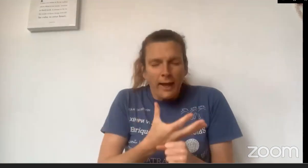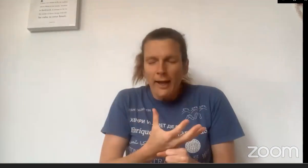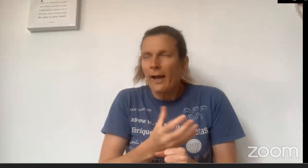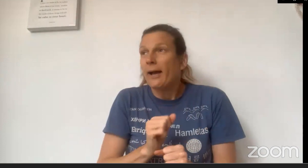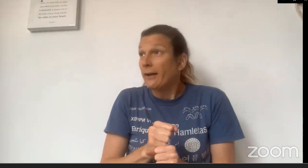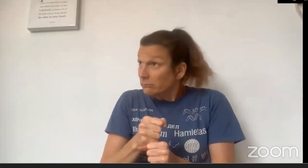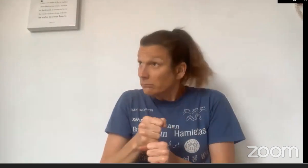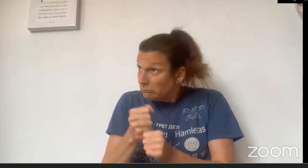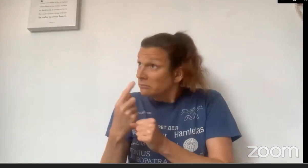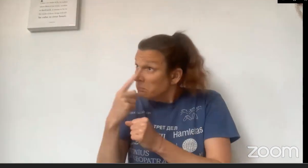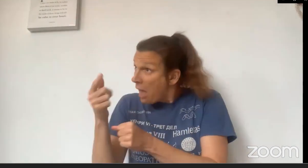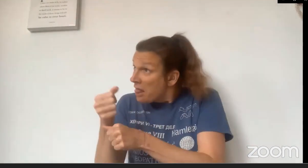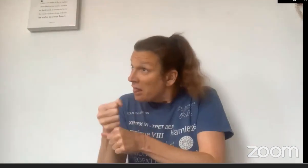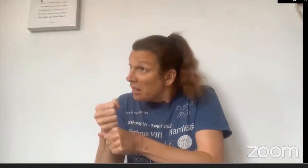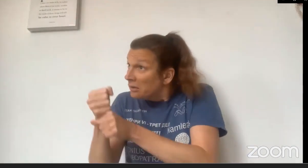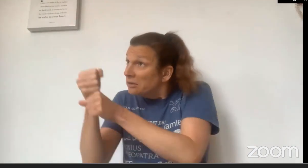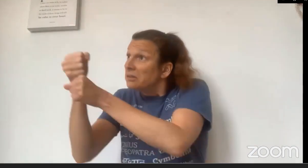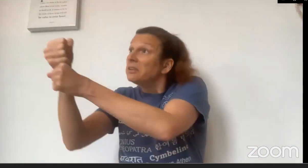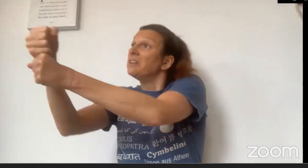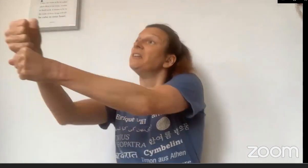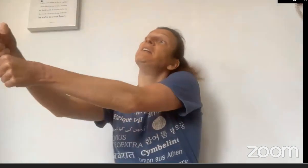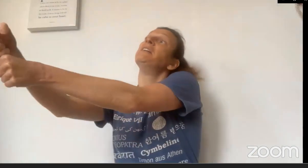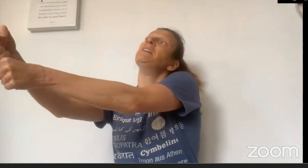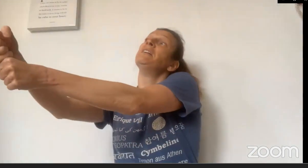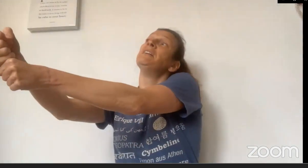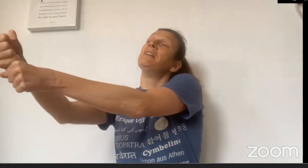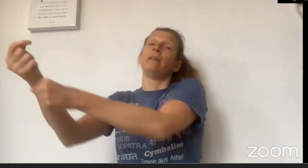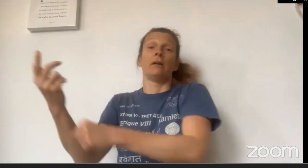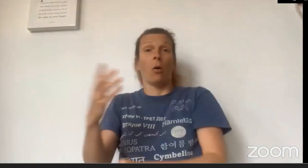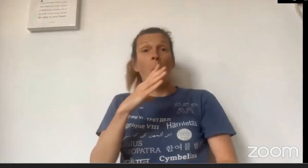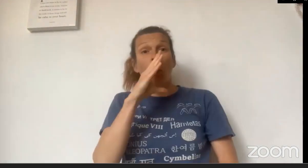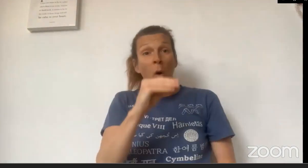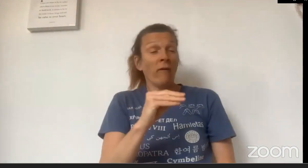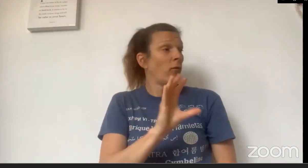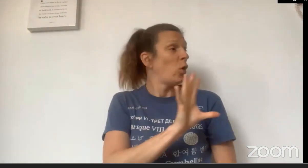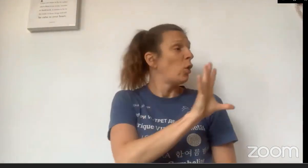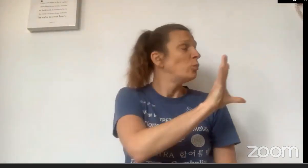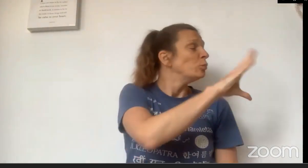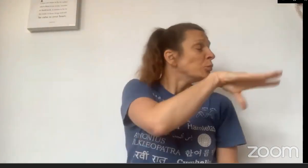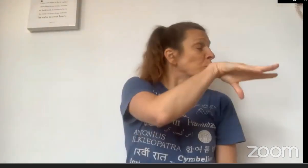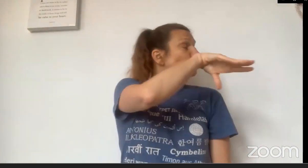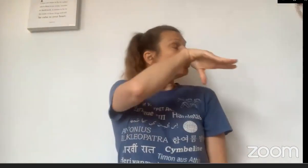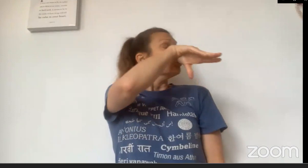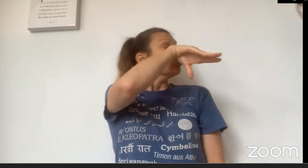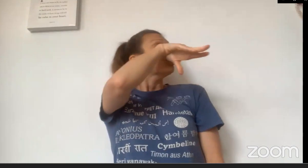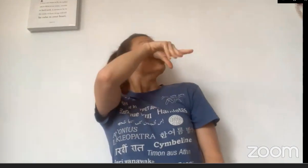here smell so nice, would you like to have a smell?" So The Wolf took those flowers